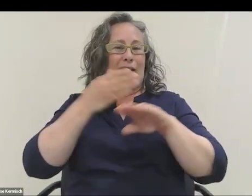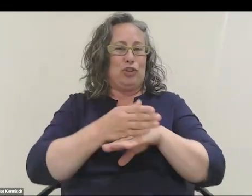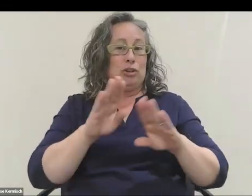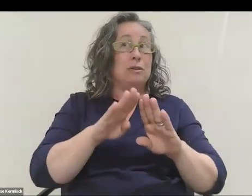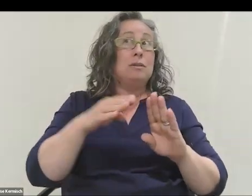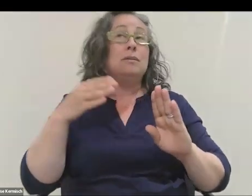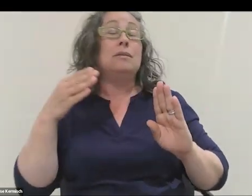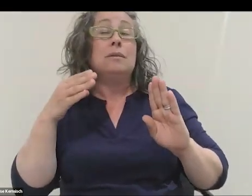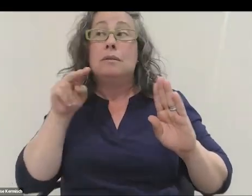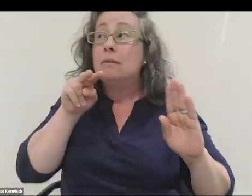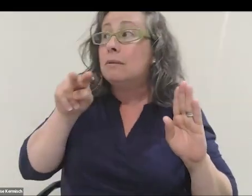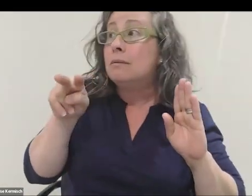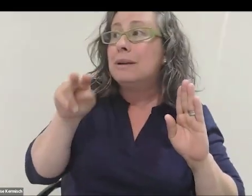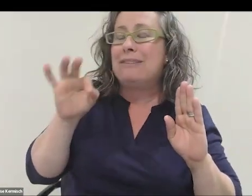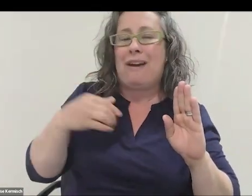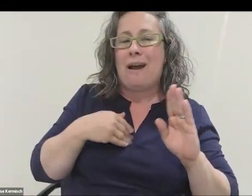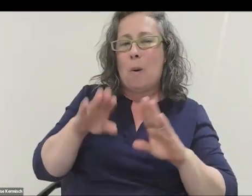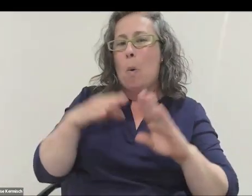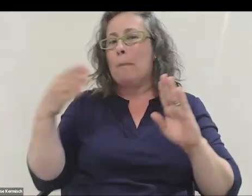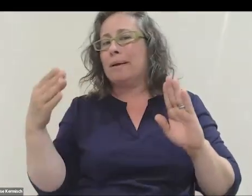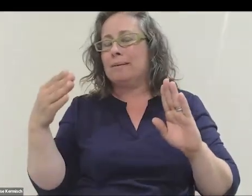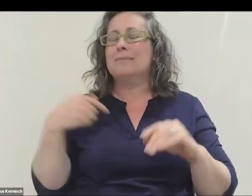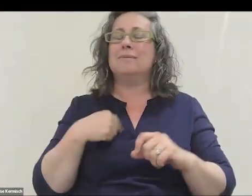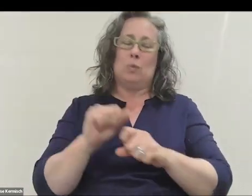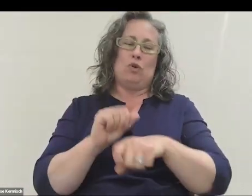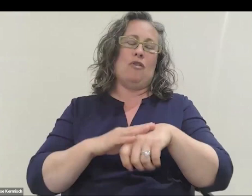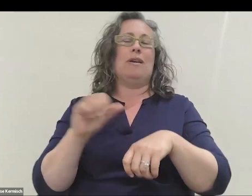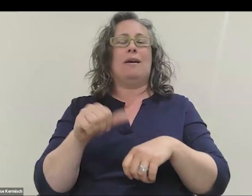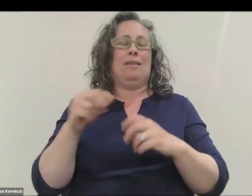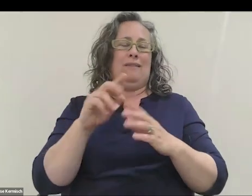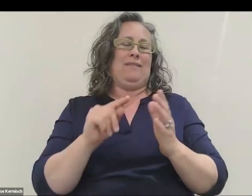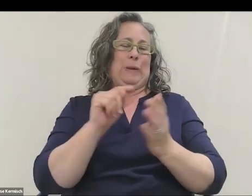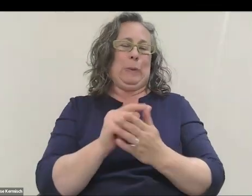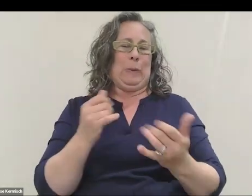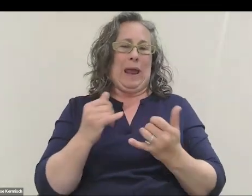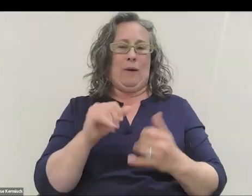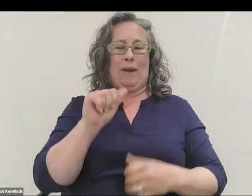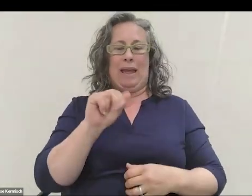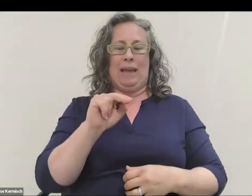might look like if I had opened the door. I'm working on another video which is animated